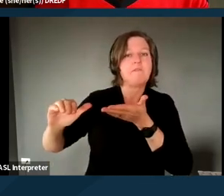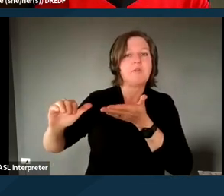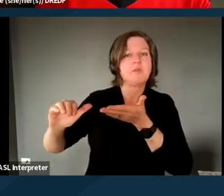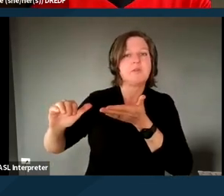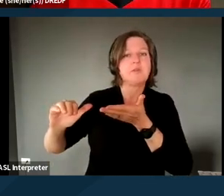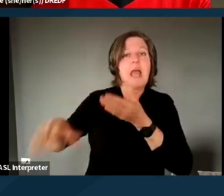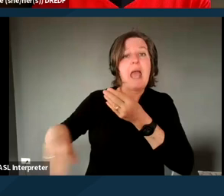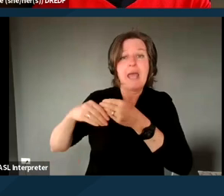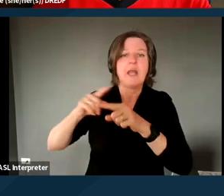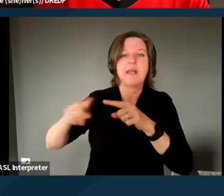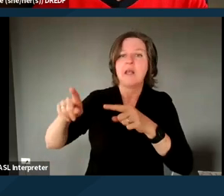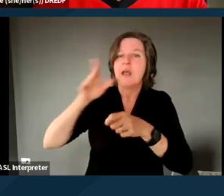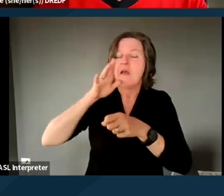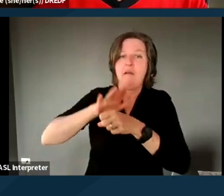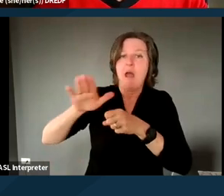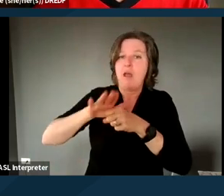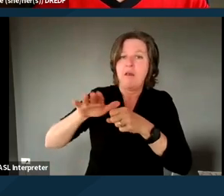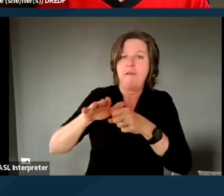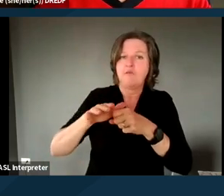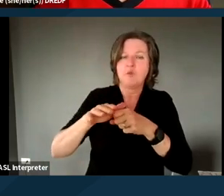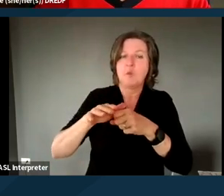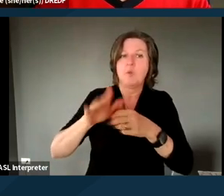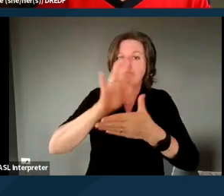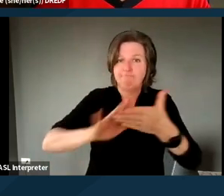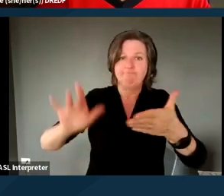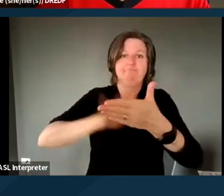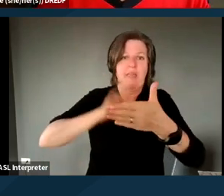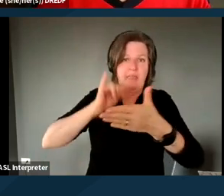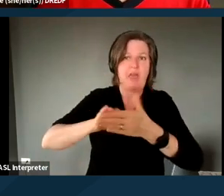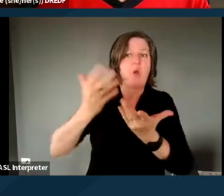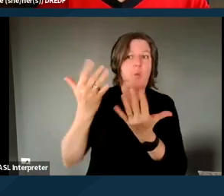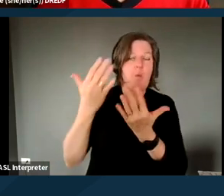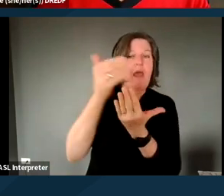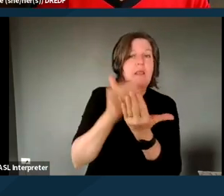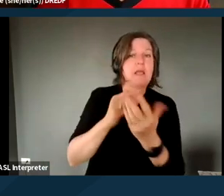but it was nice to have them for people in the second or third year of the waiver that,